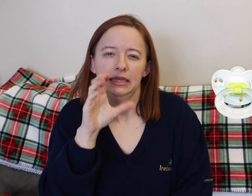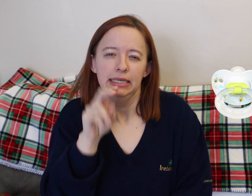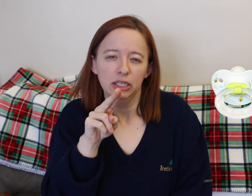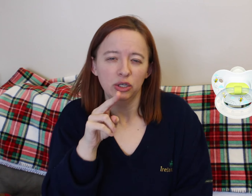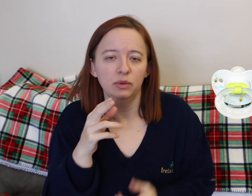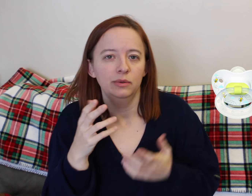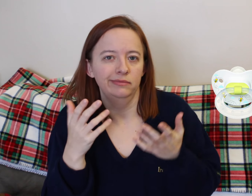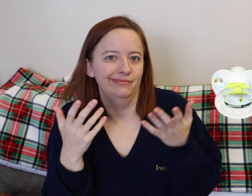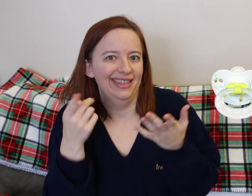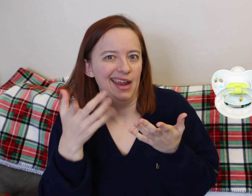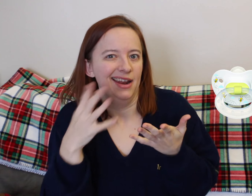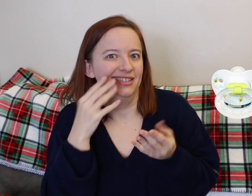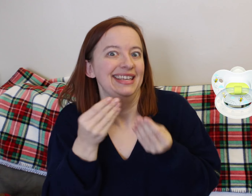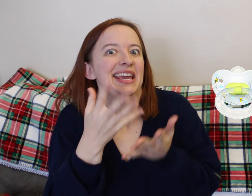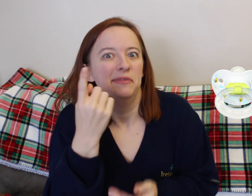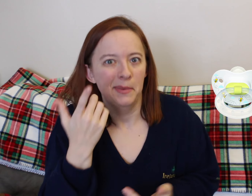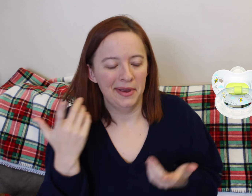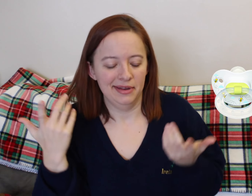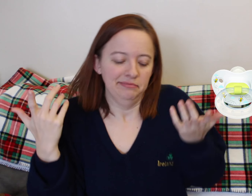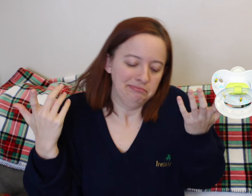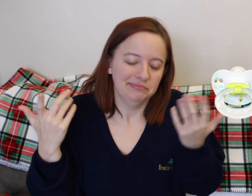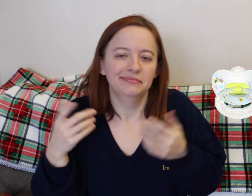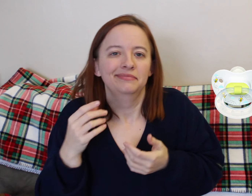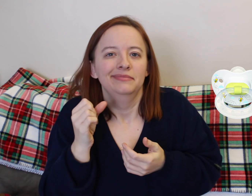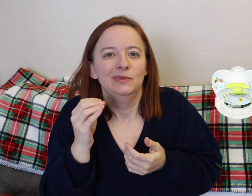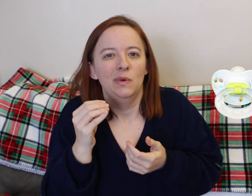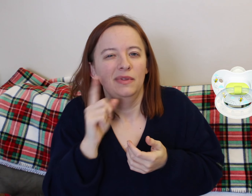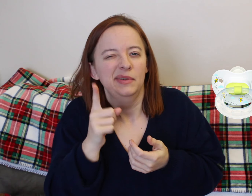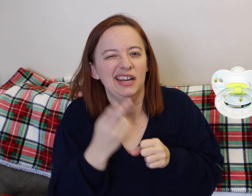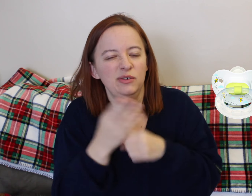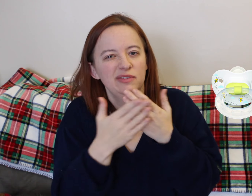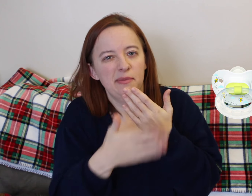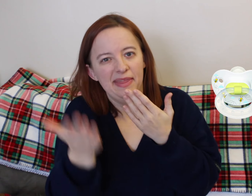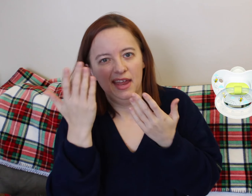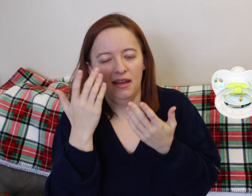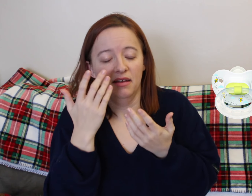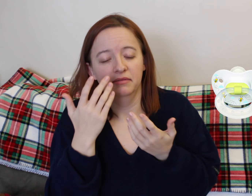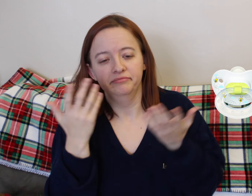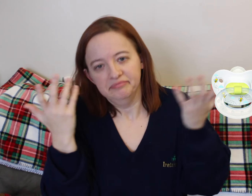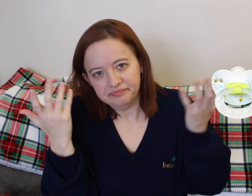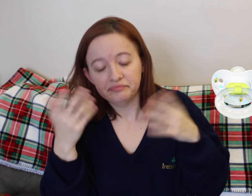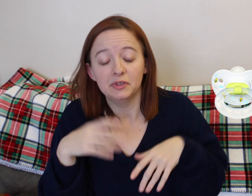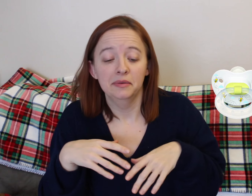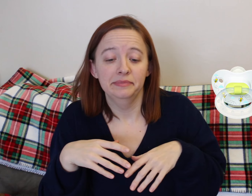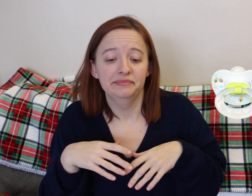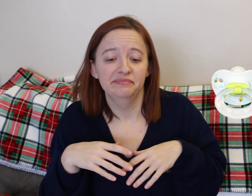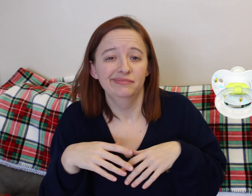Just FYI, I can explain more in another video, but we've had no issue whatsoever stopping him using the pacifier, but I can explain that more in another video if you want.